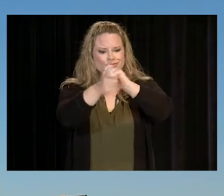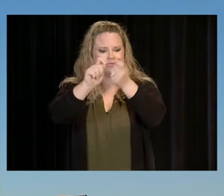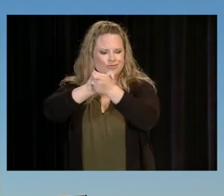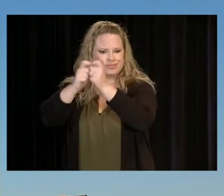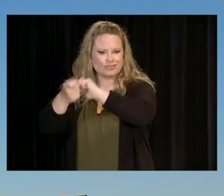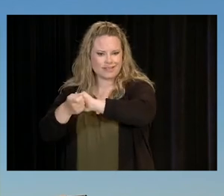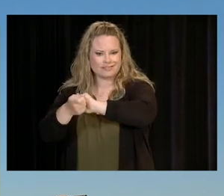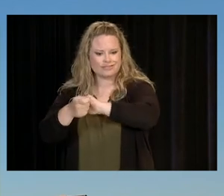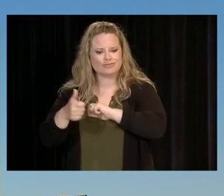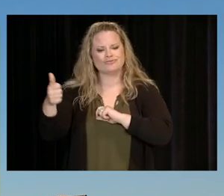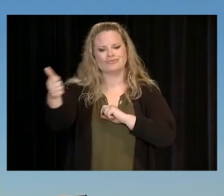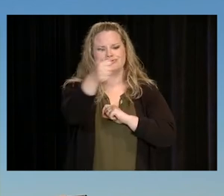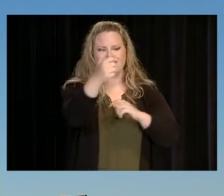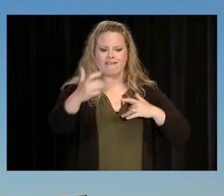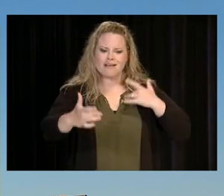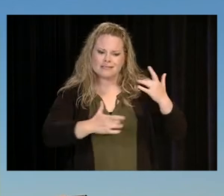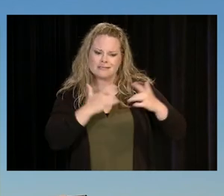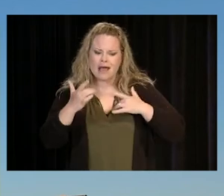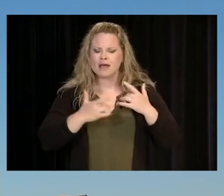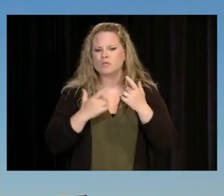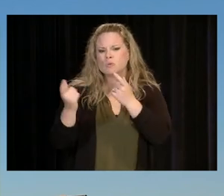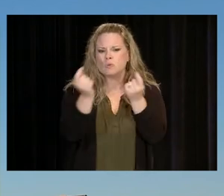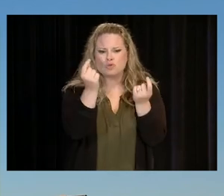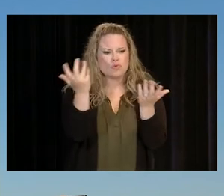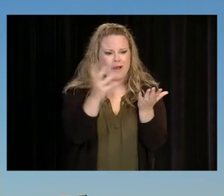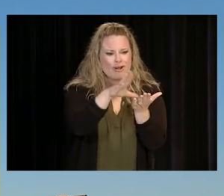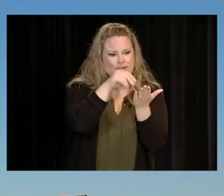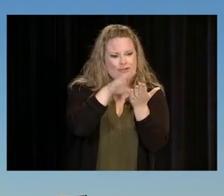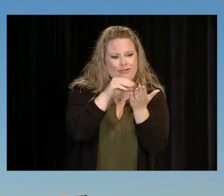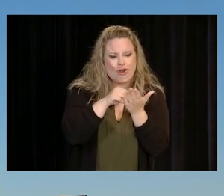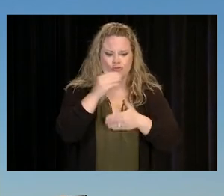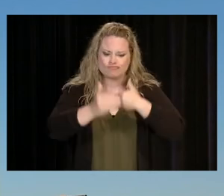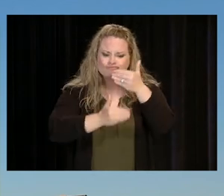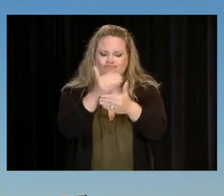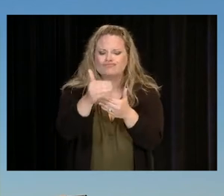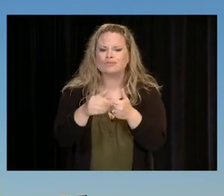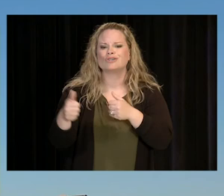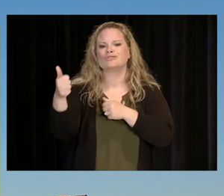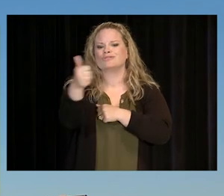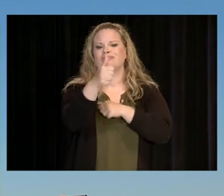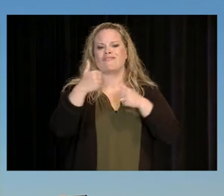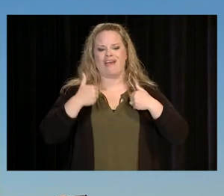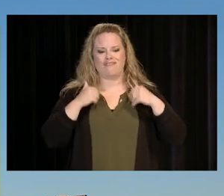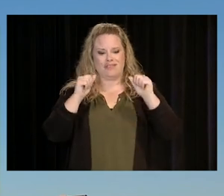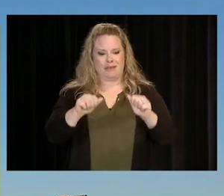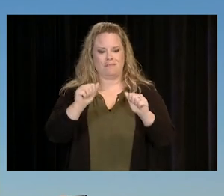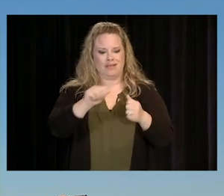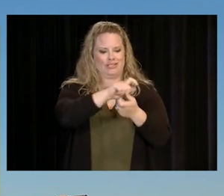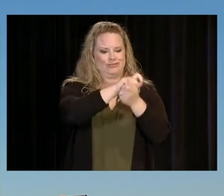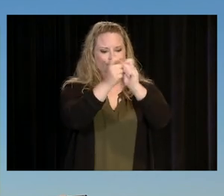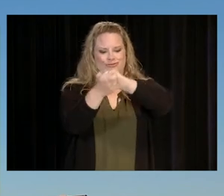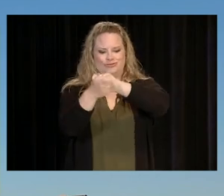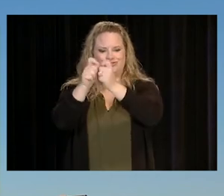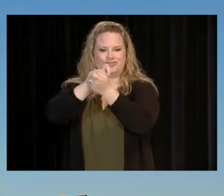WHEN YOU HAVE AN EXCITEMENT TO ALWAYS BE LEARNING, YOU ALWAYS HAVE THE ABILITY TO ADAPT